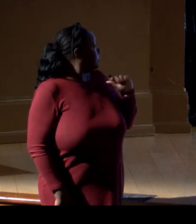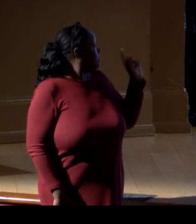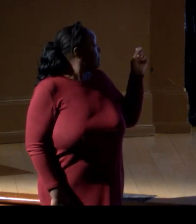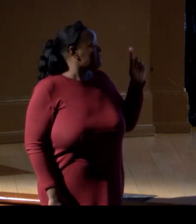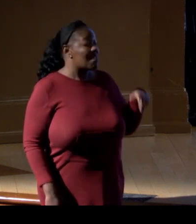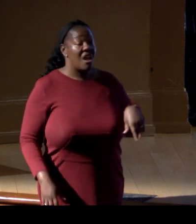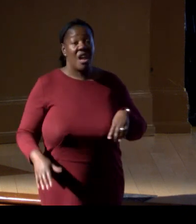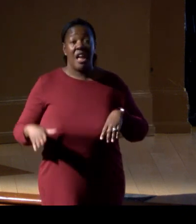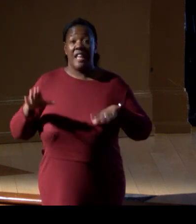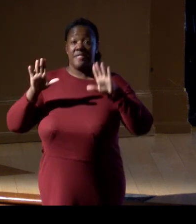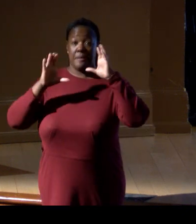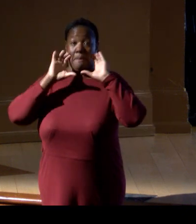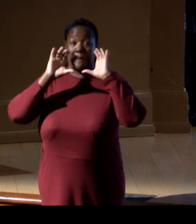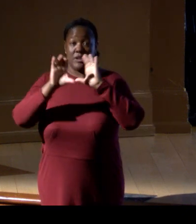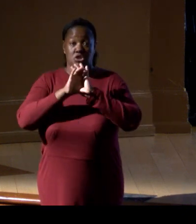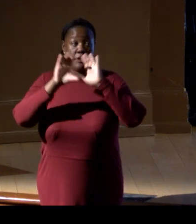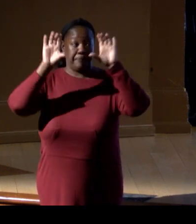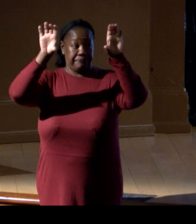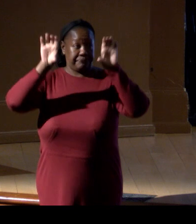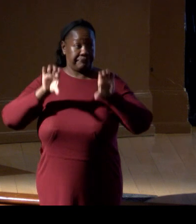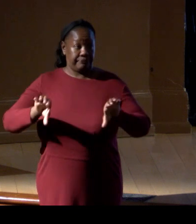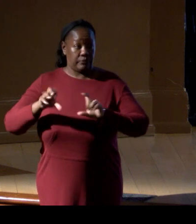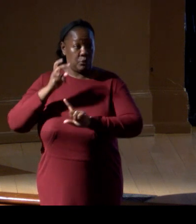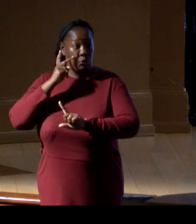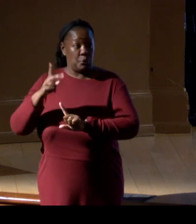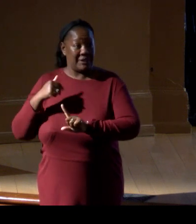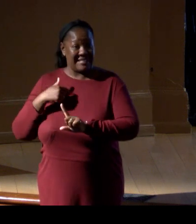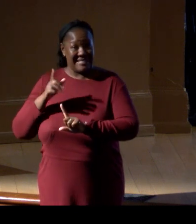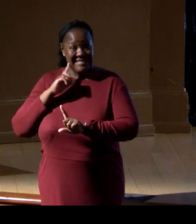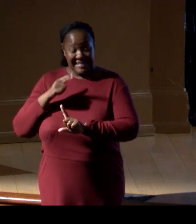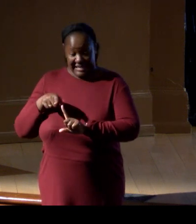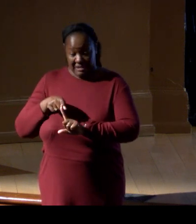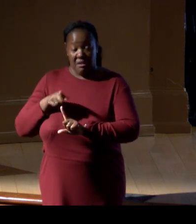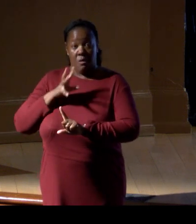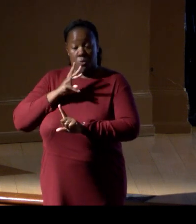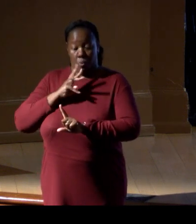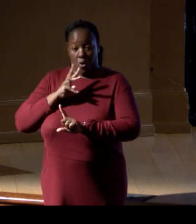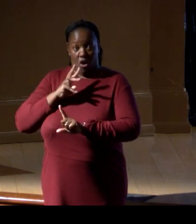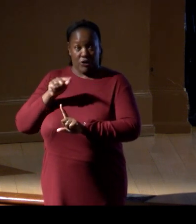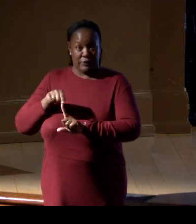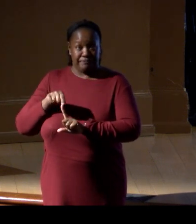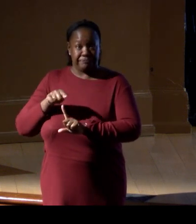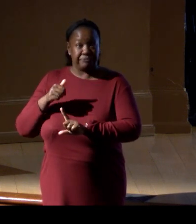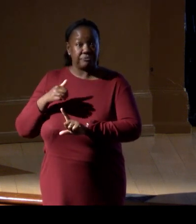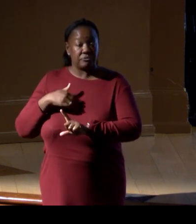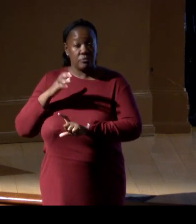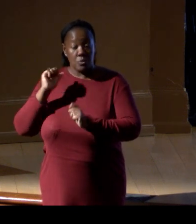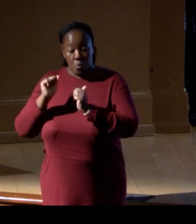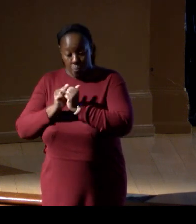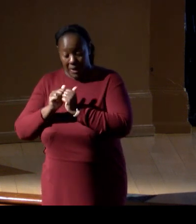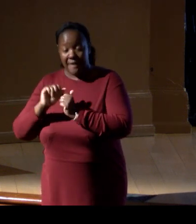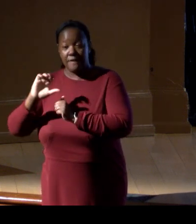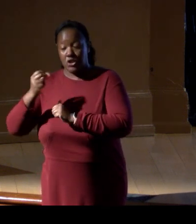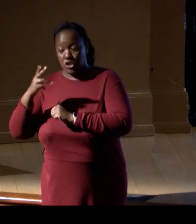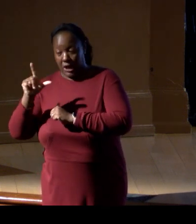of the water in the aquarium without shells and with dead shells, and there are so many bacteria.